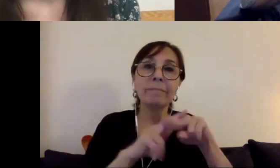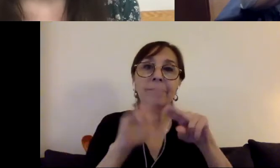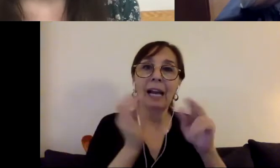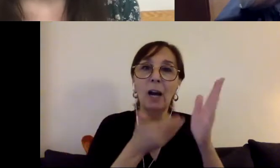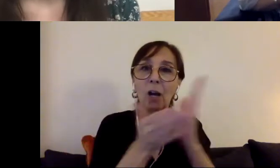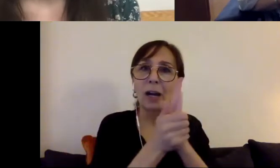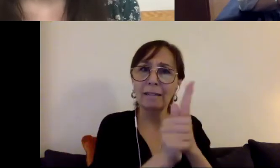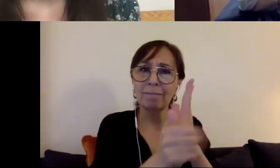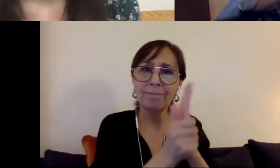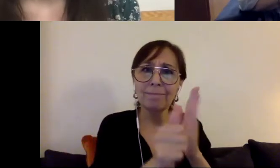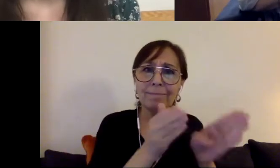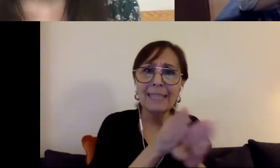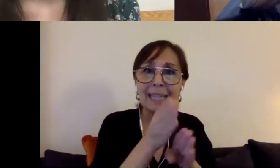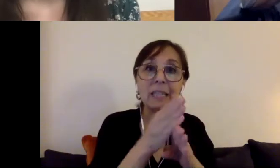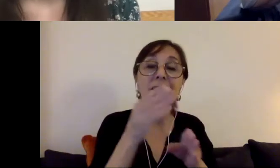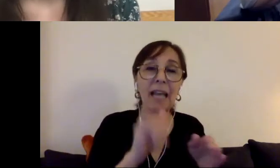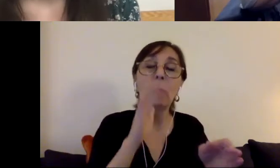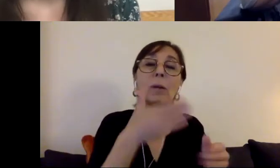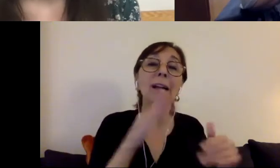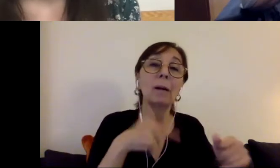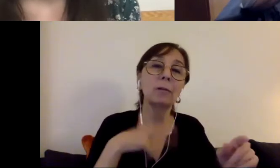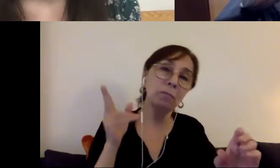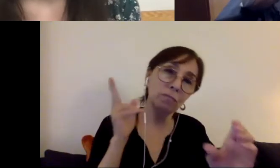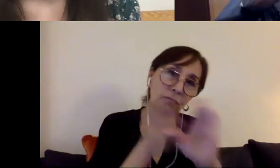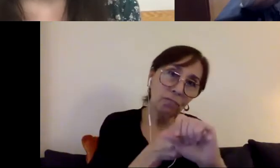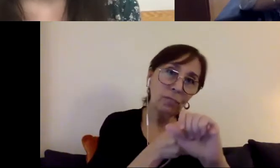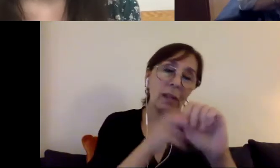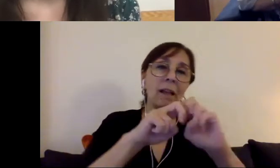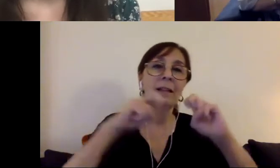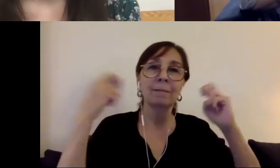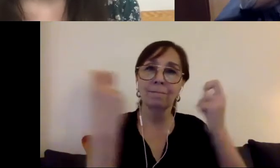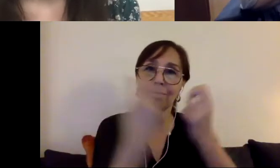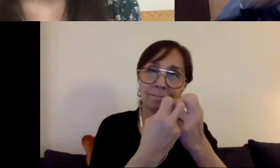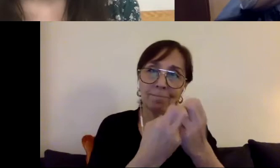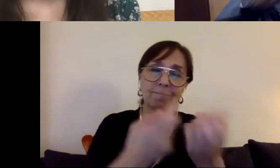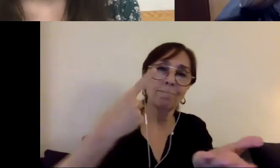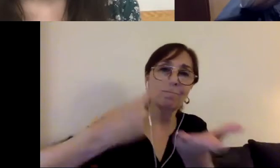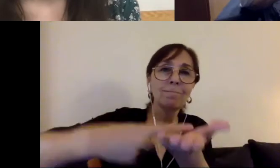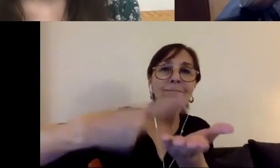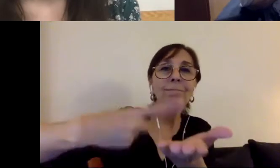the table, discussing